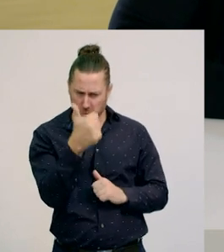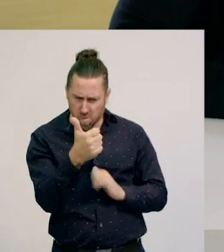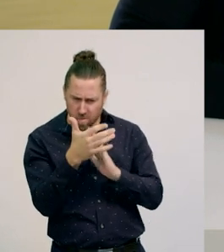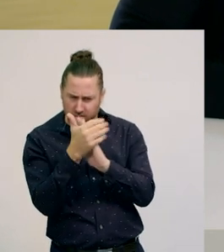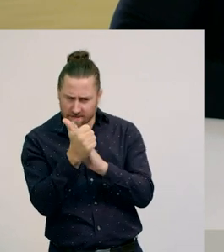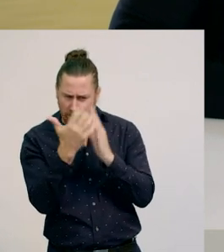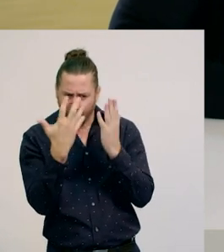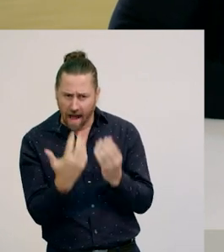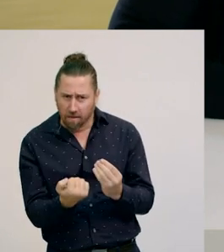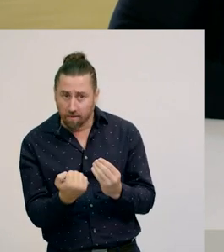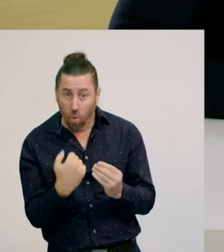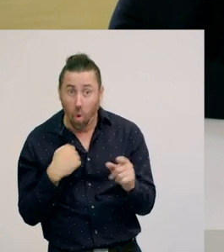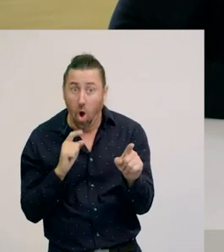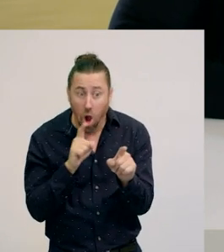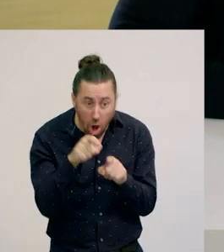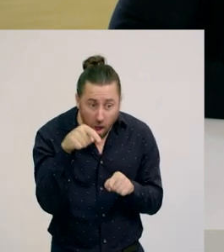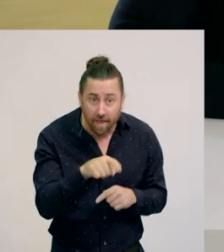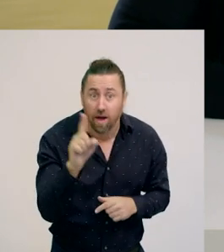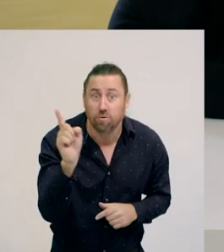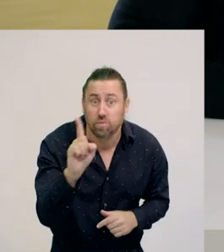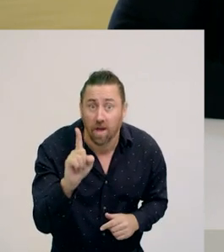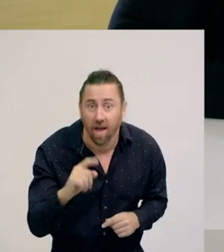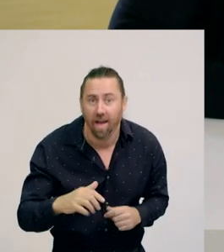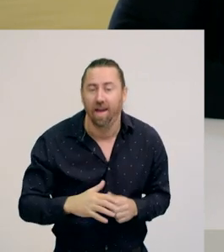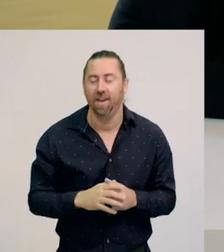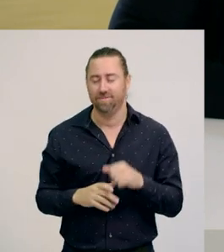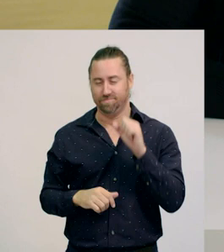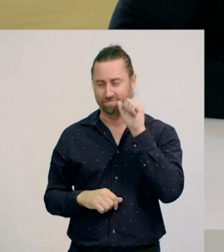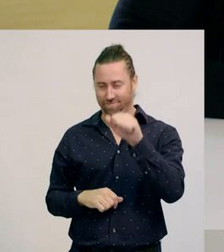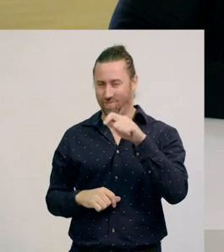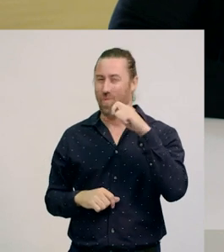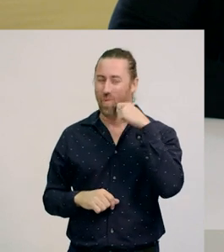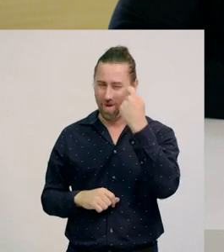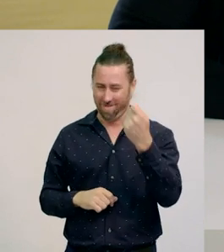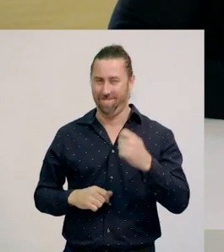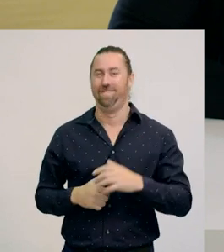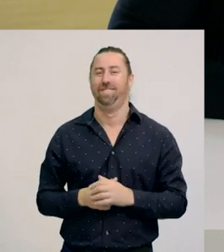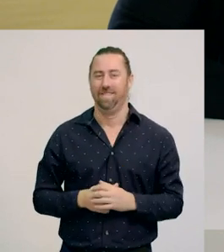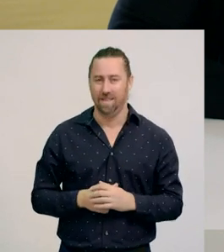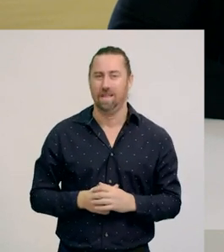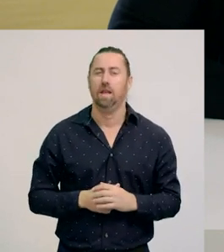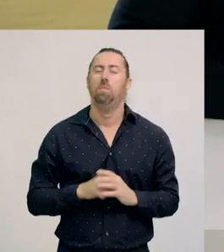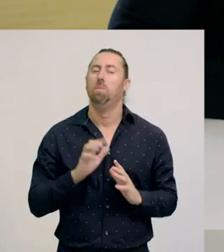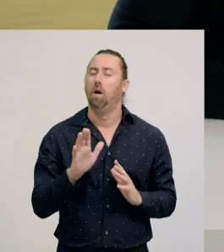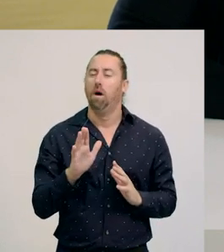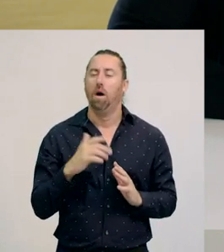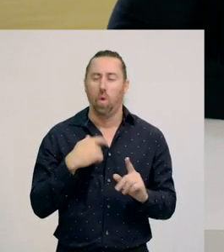It sure is. But before we learn more about subitising,